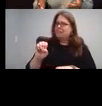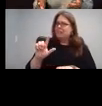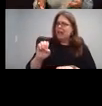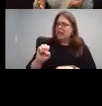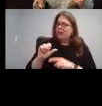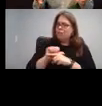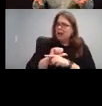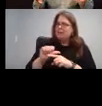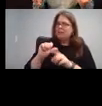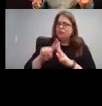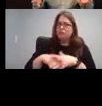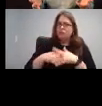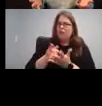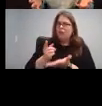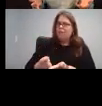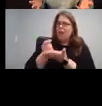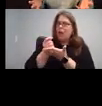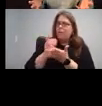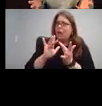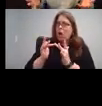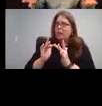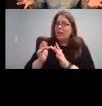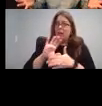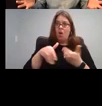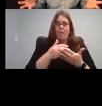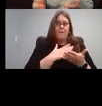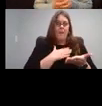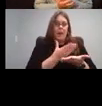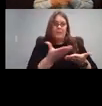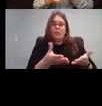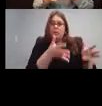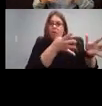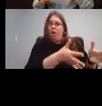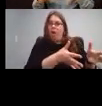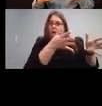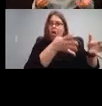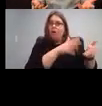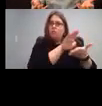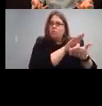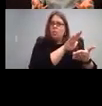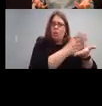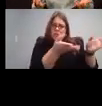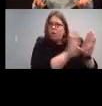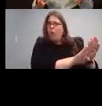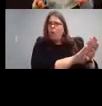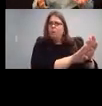online? All of my materials are at school, and it's closed. I don't know how to do that.